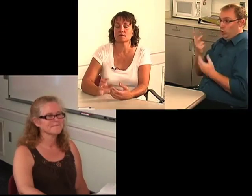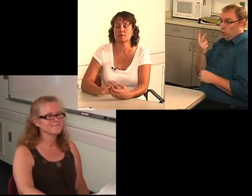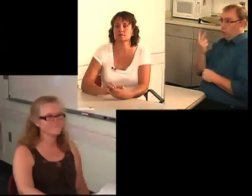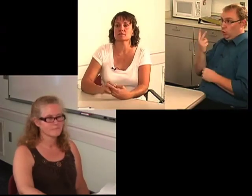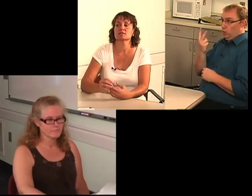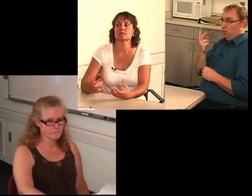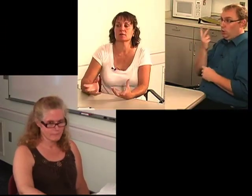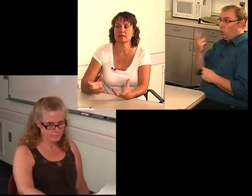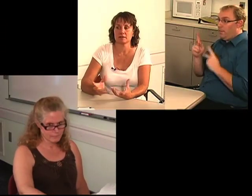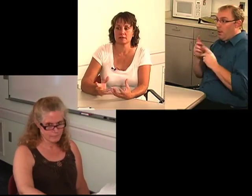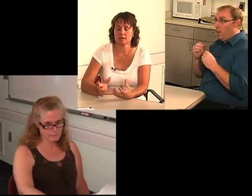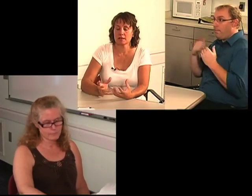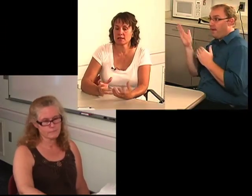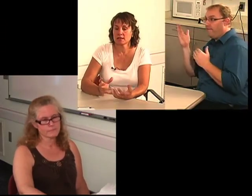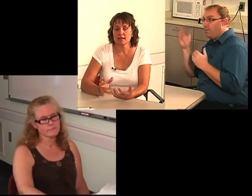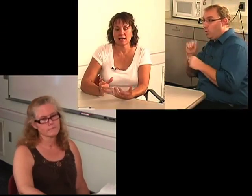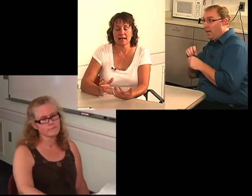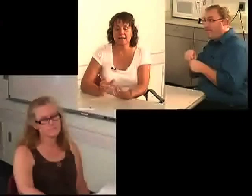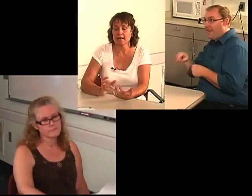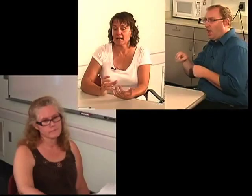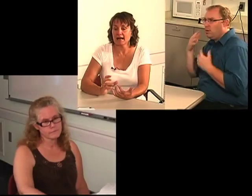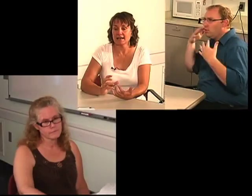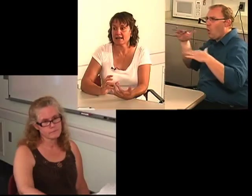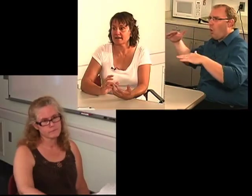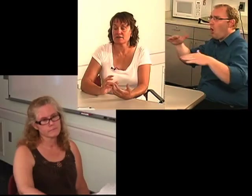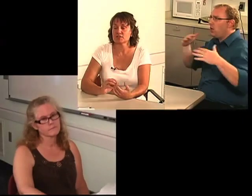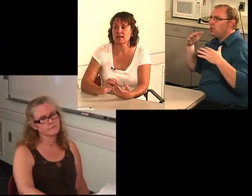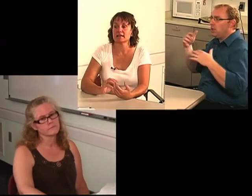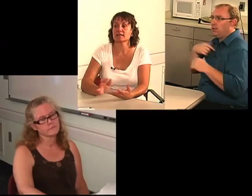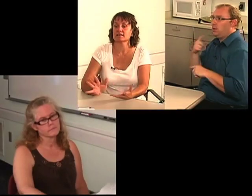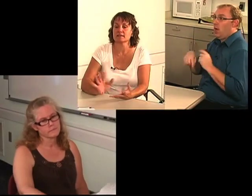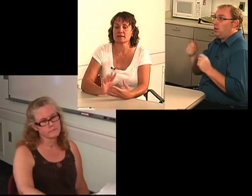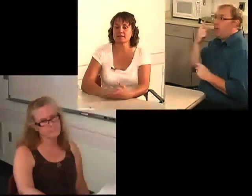the noise is so great that I can't hear anything at all,